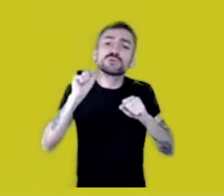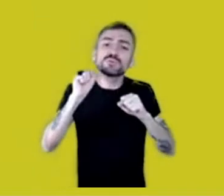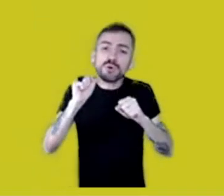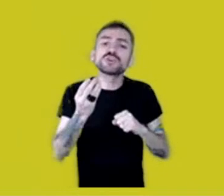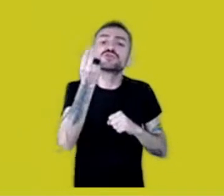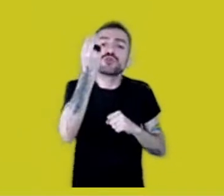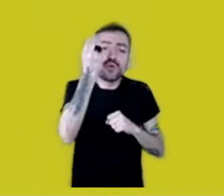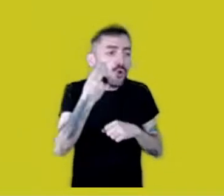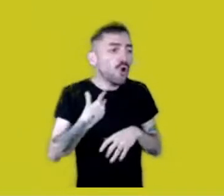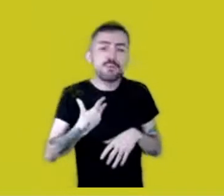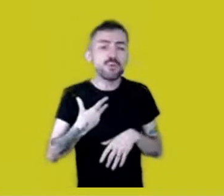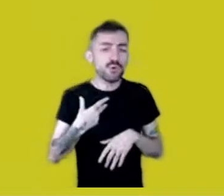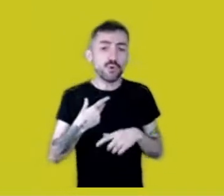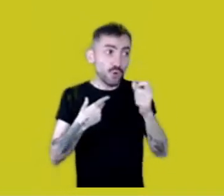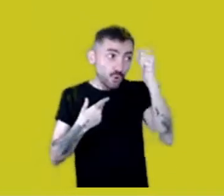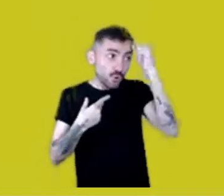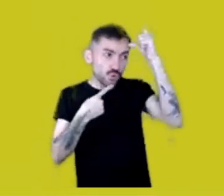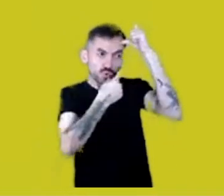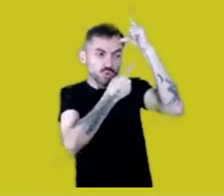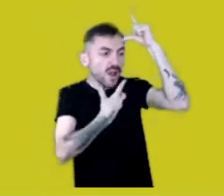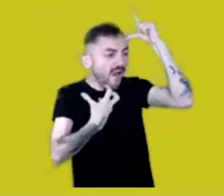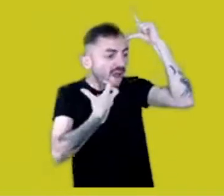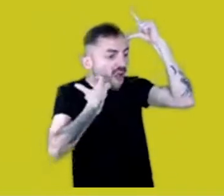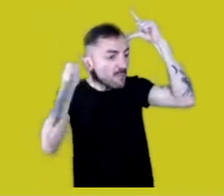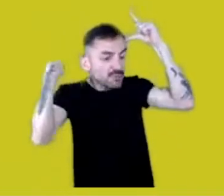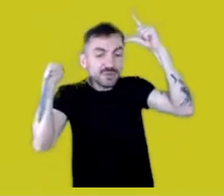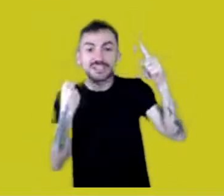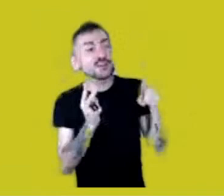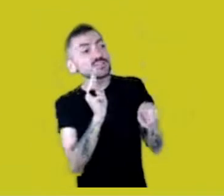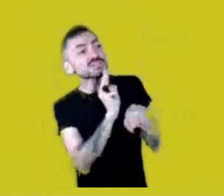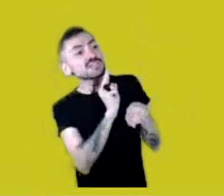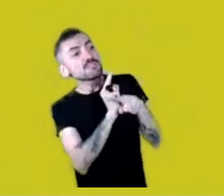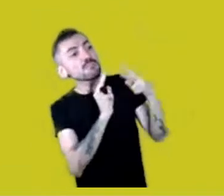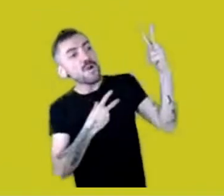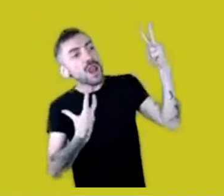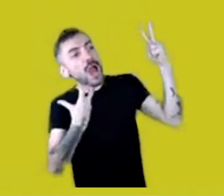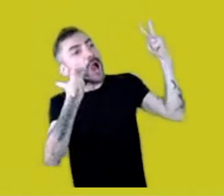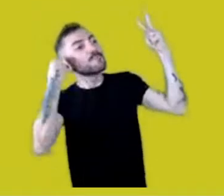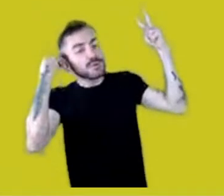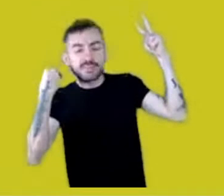symbolic appropriation, but it’s very important to hold as principles